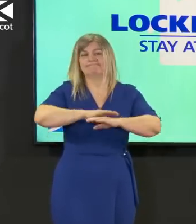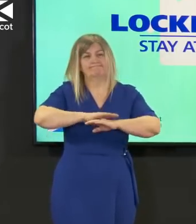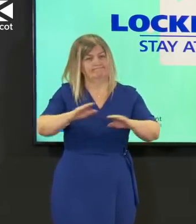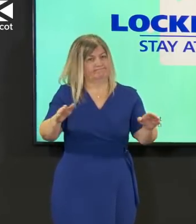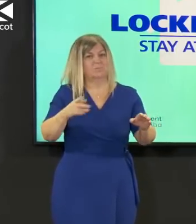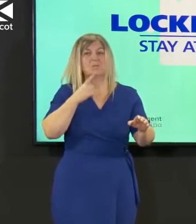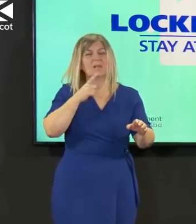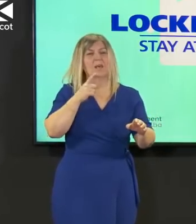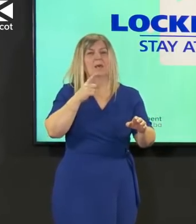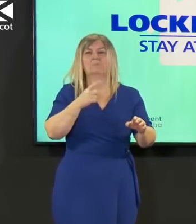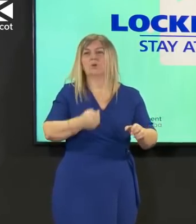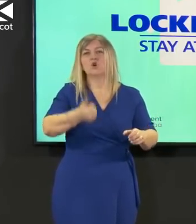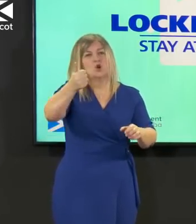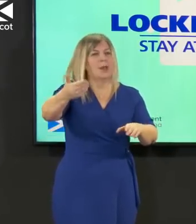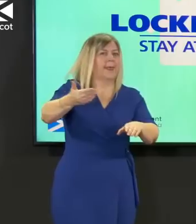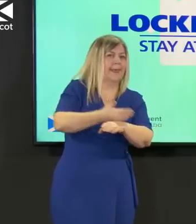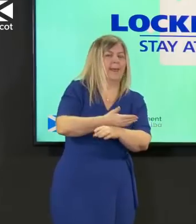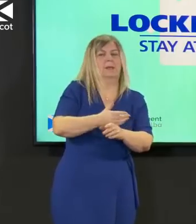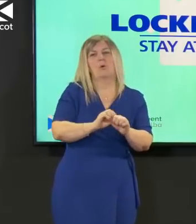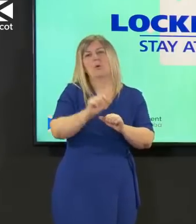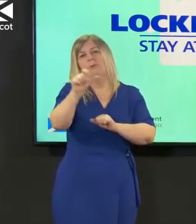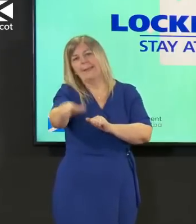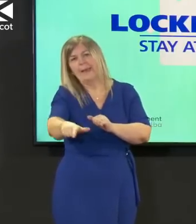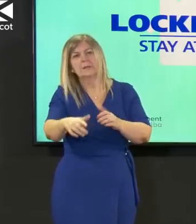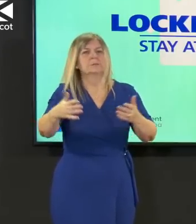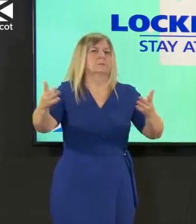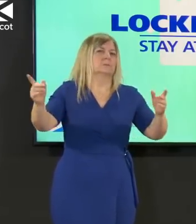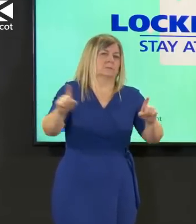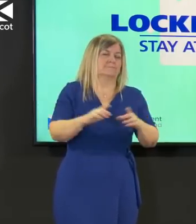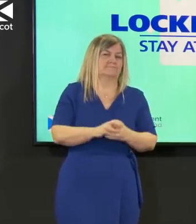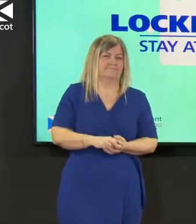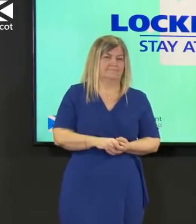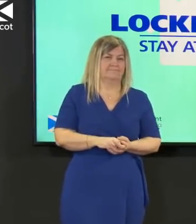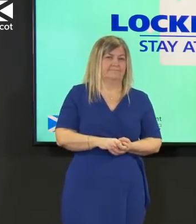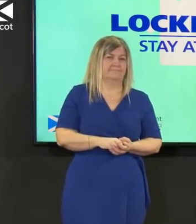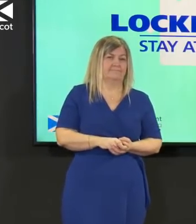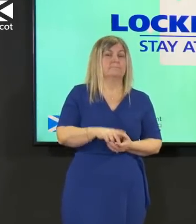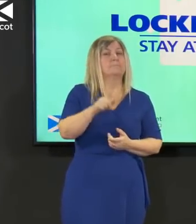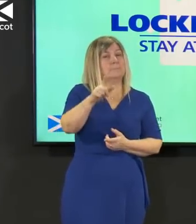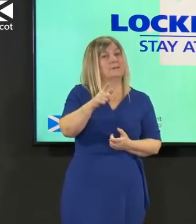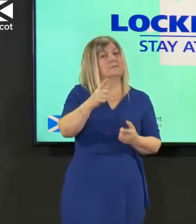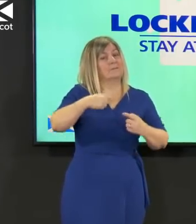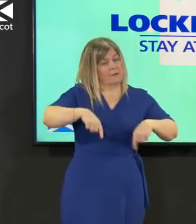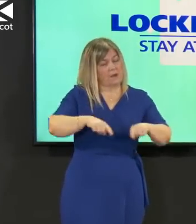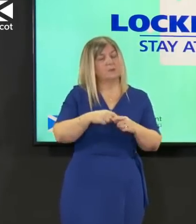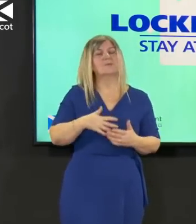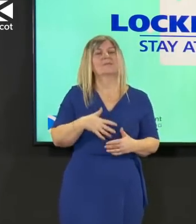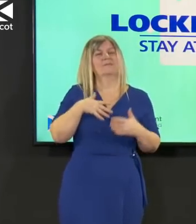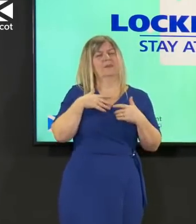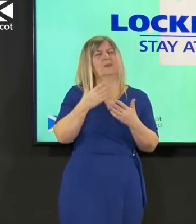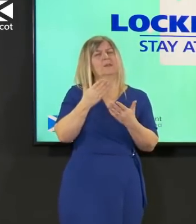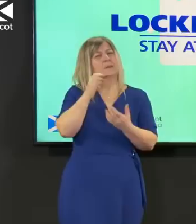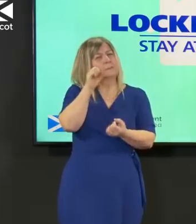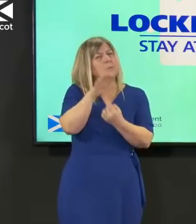but we go back international borders are critical being able to manage